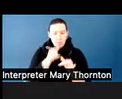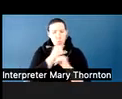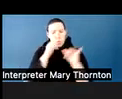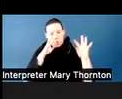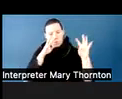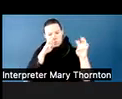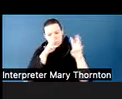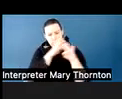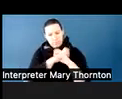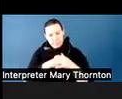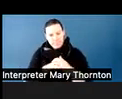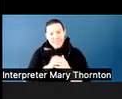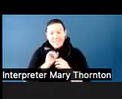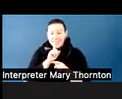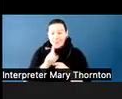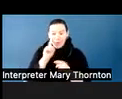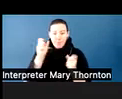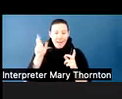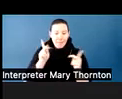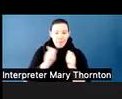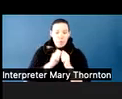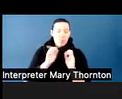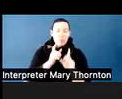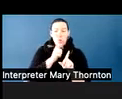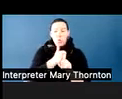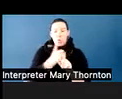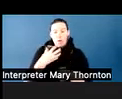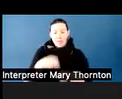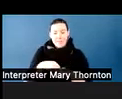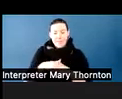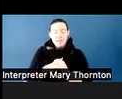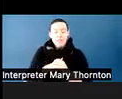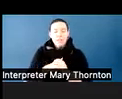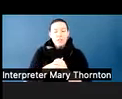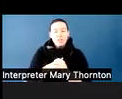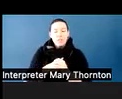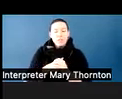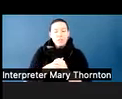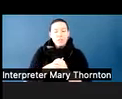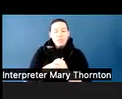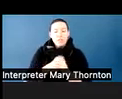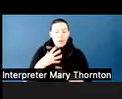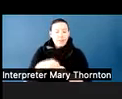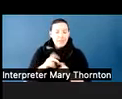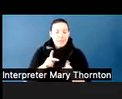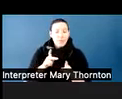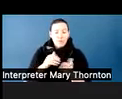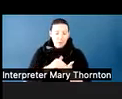And this is true for autistic folks. That is a big part of being autistic-- is communication differences.